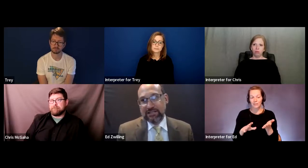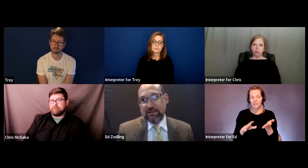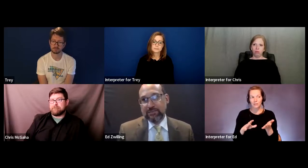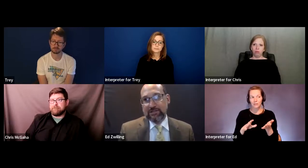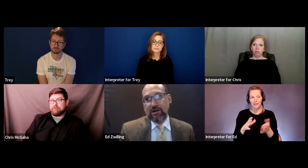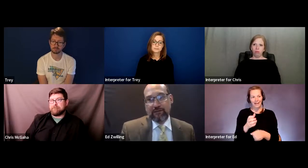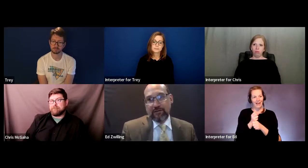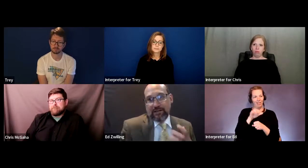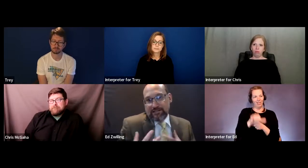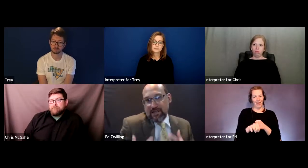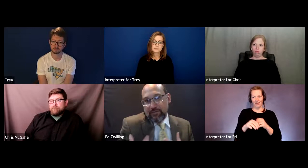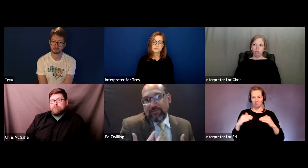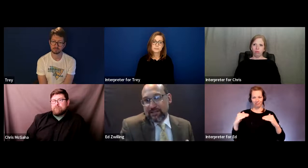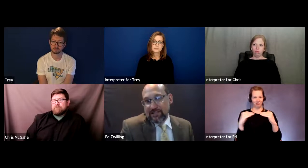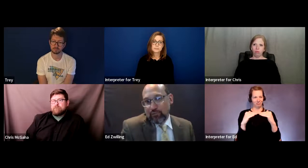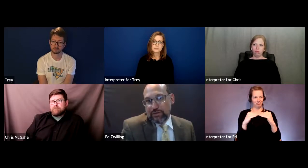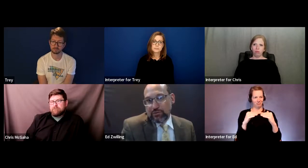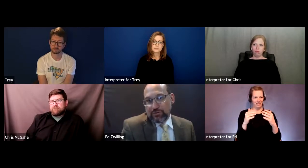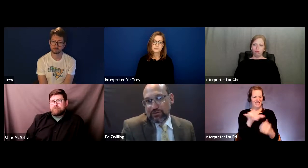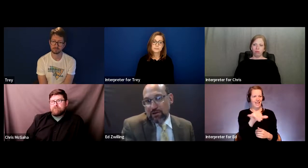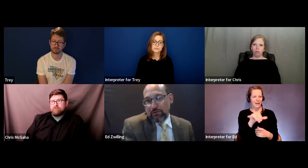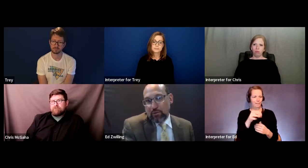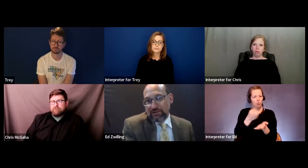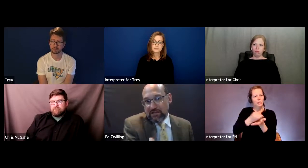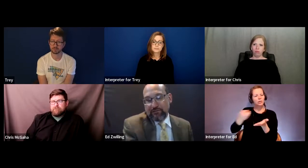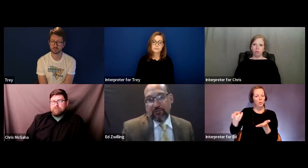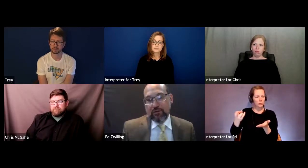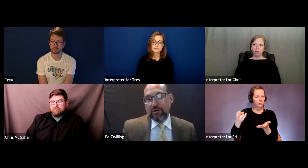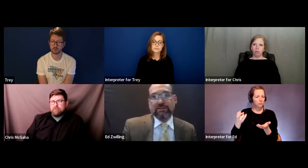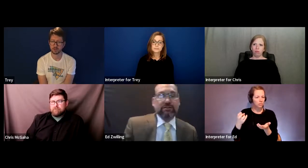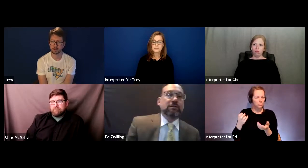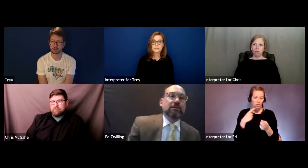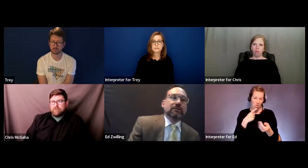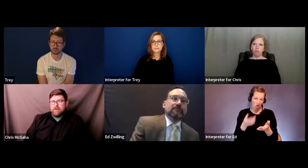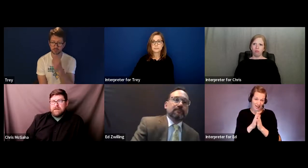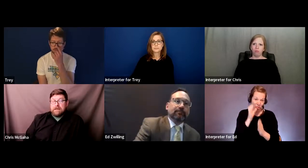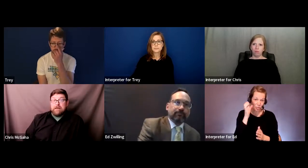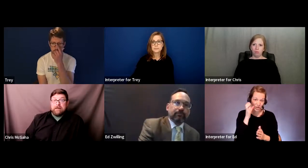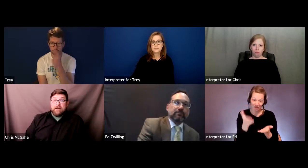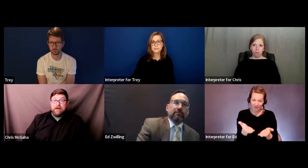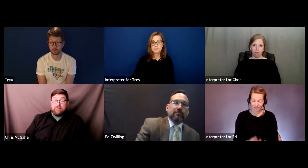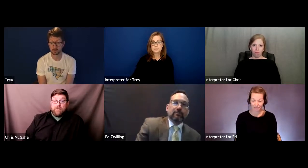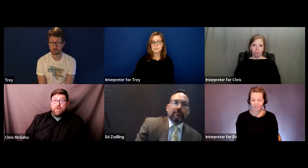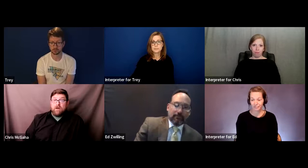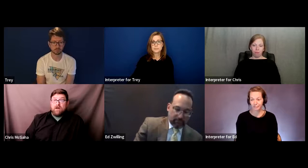same stuff, have that same resource as a matter of course, and I would defer to Chris.